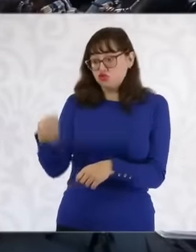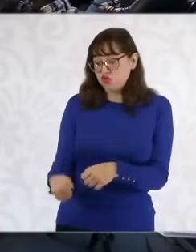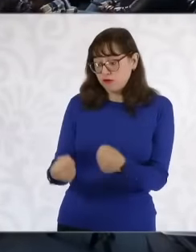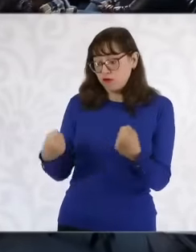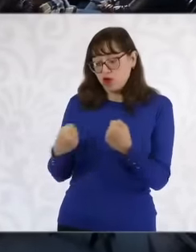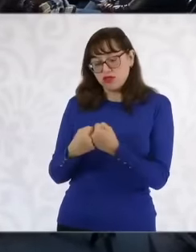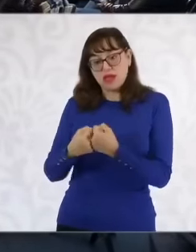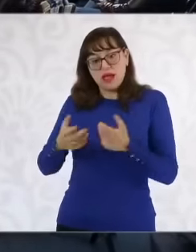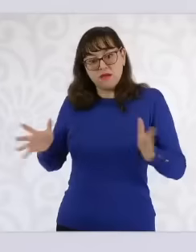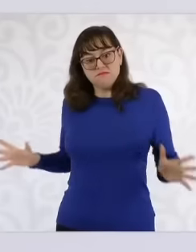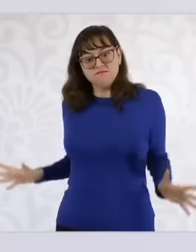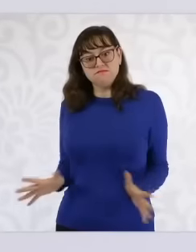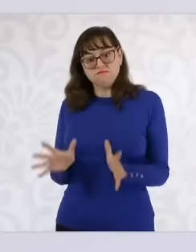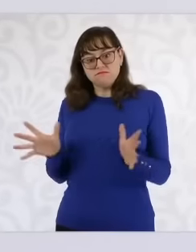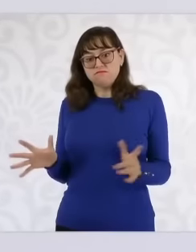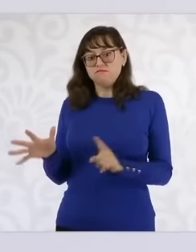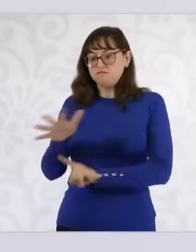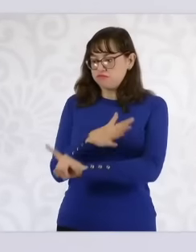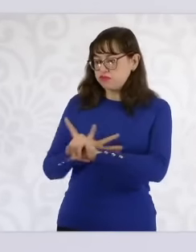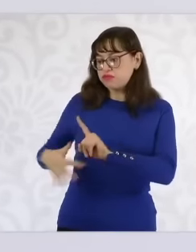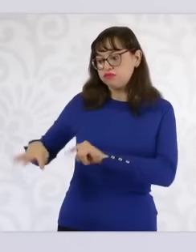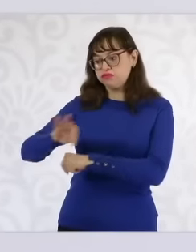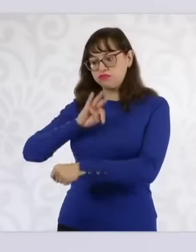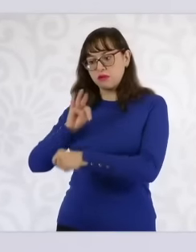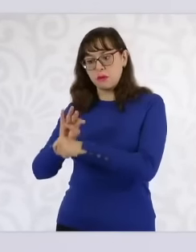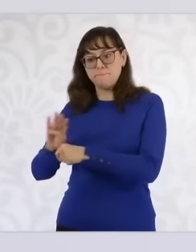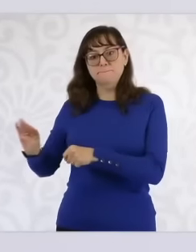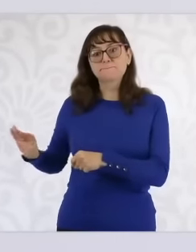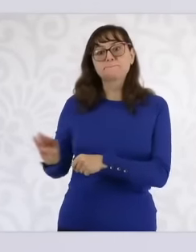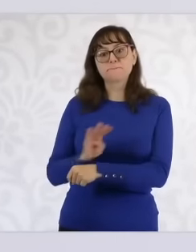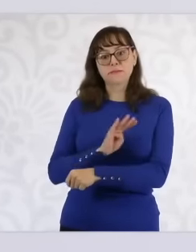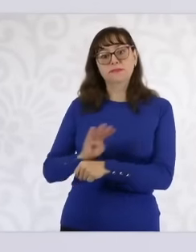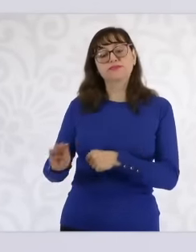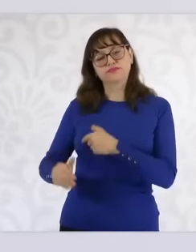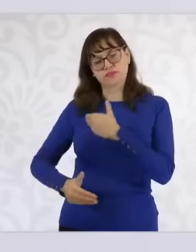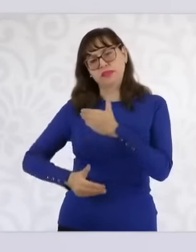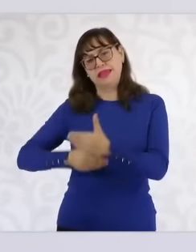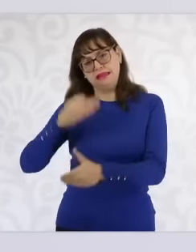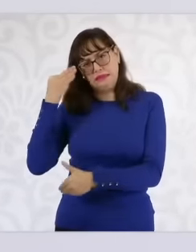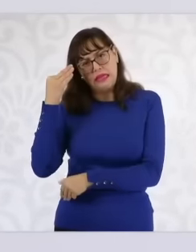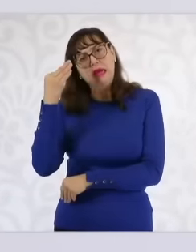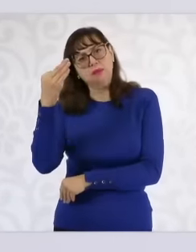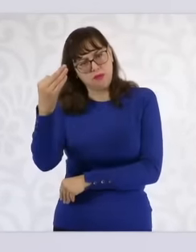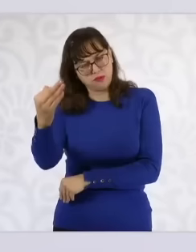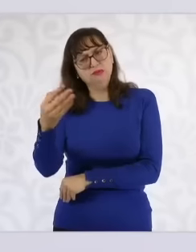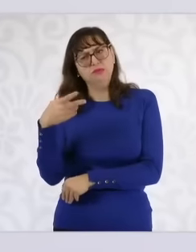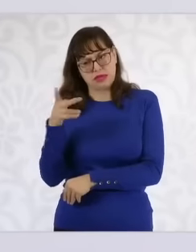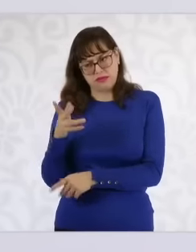that is going to take a little more time but we are going to do it and the third is the